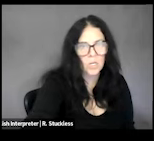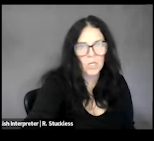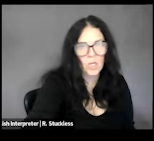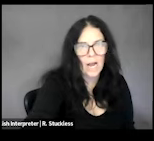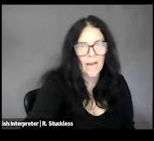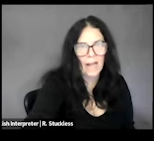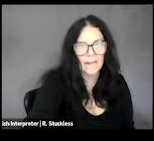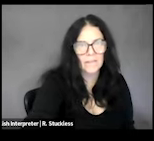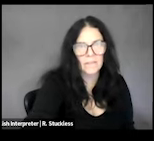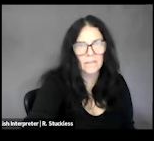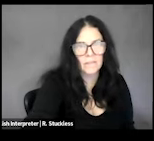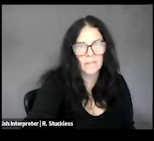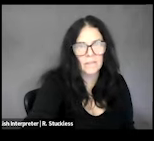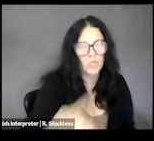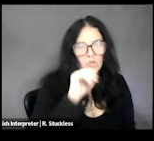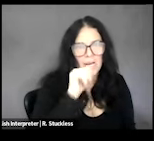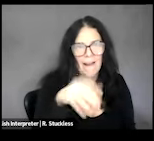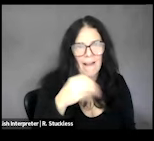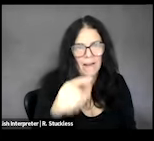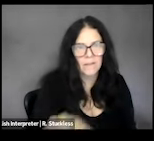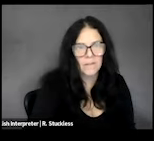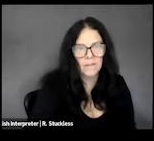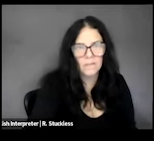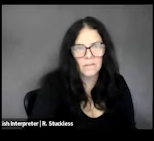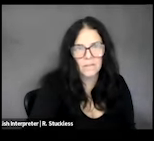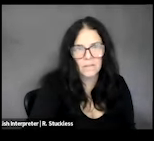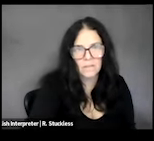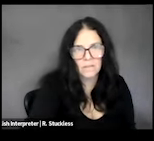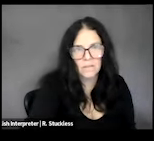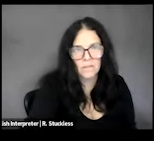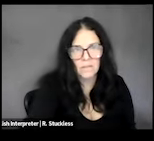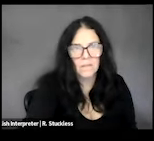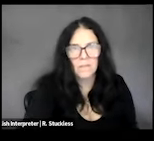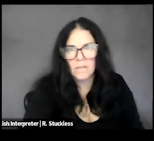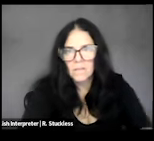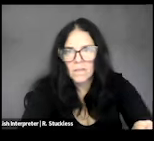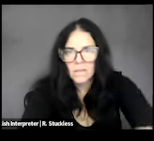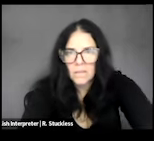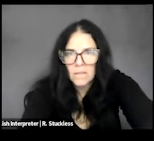Hello and welcome. My name is Devon Anderson, and I'm the Engagement Coordinator here at the